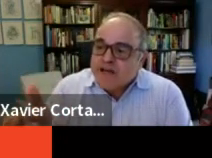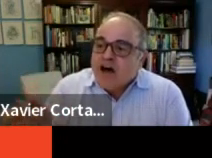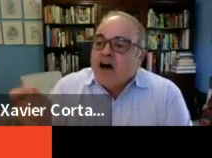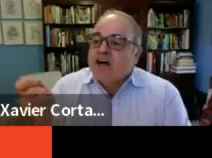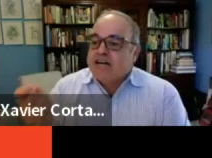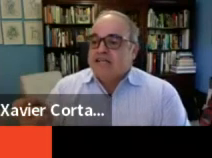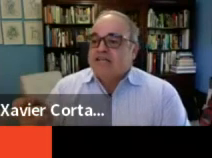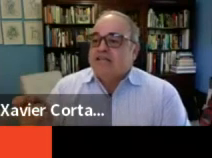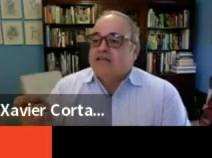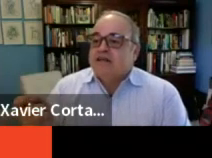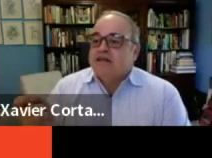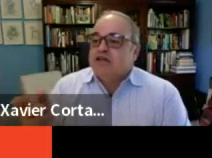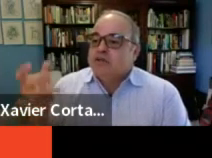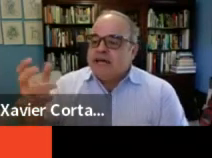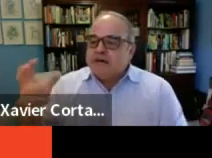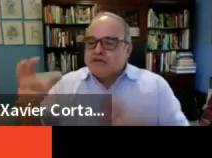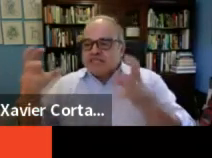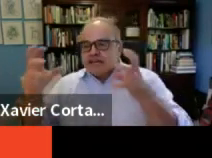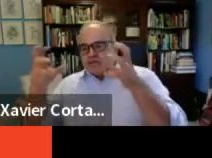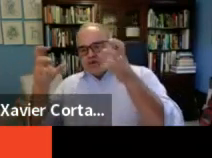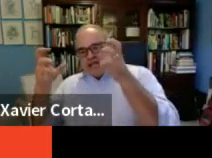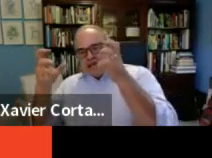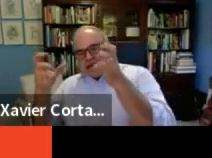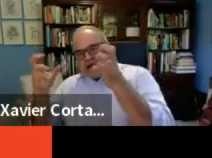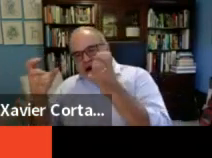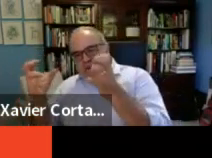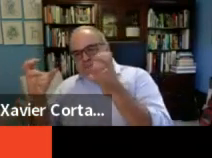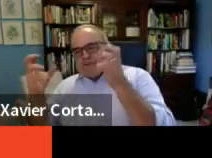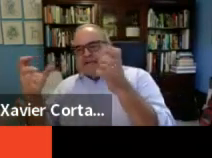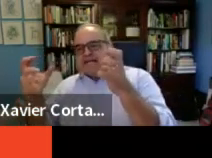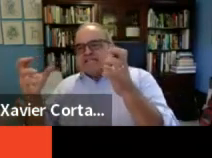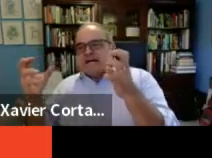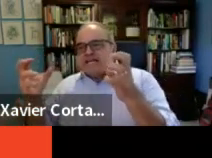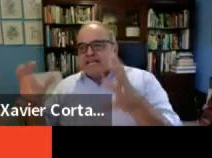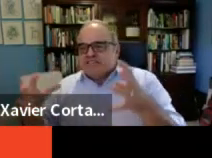are needed to be able to take really complex ideas,